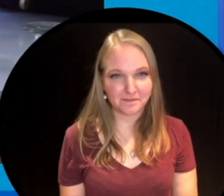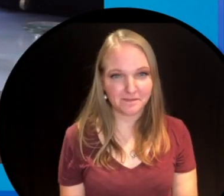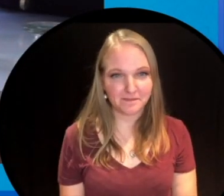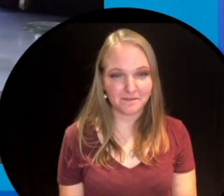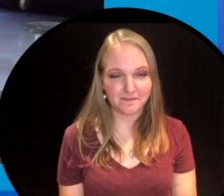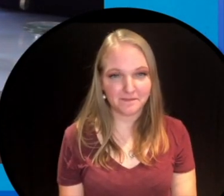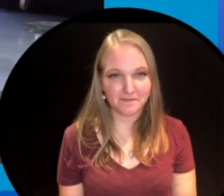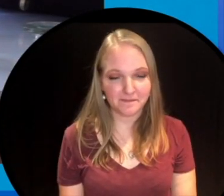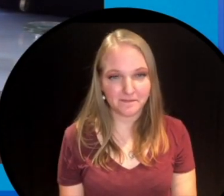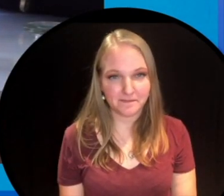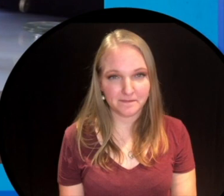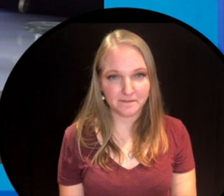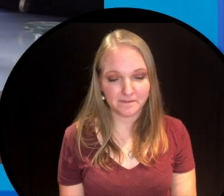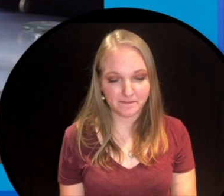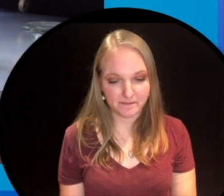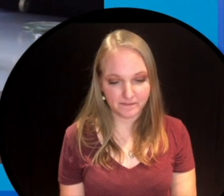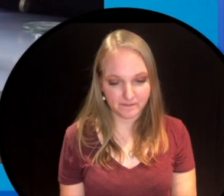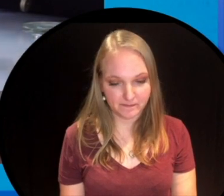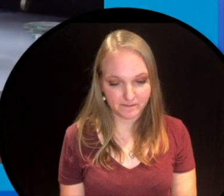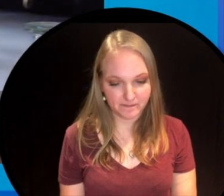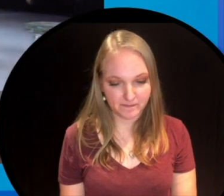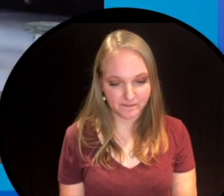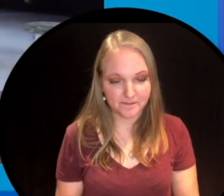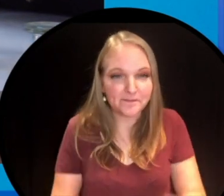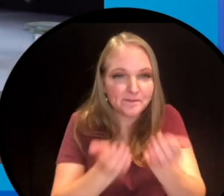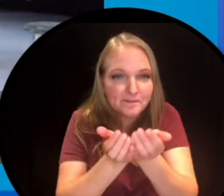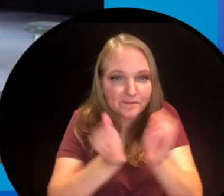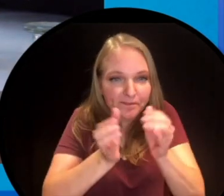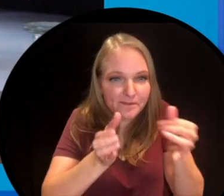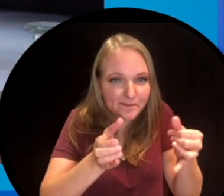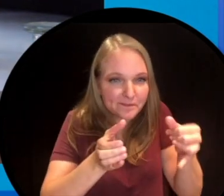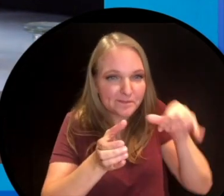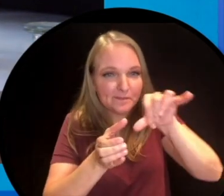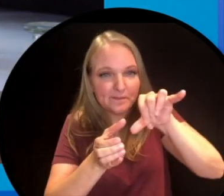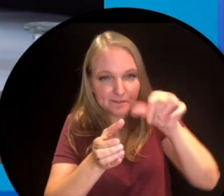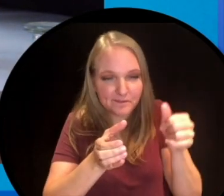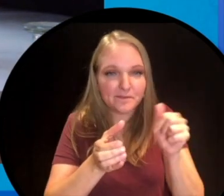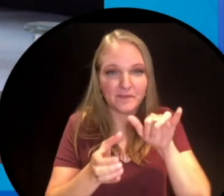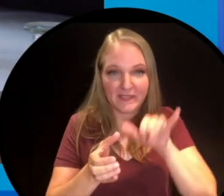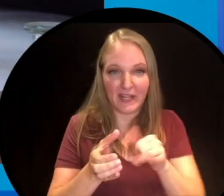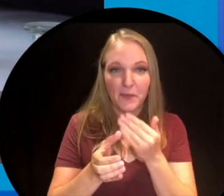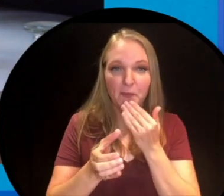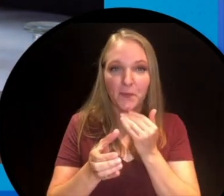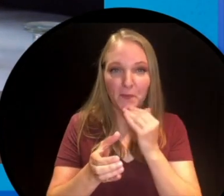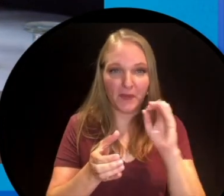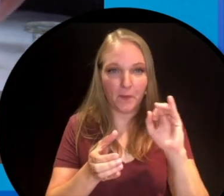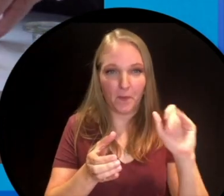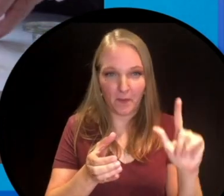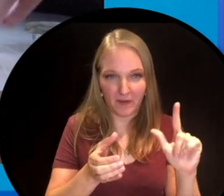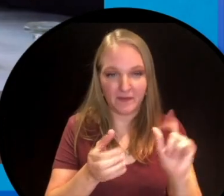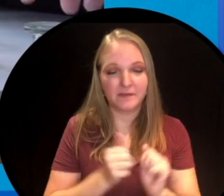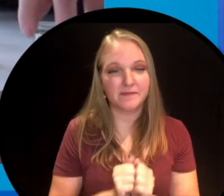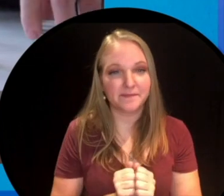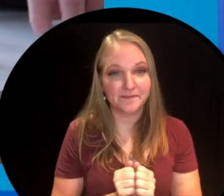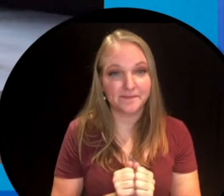just like that and we're going to pour it right in here. So that's our sweet oil